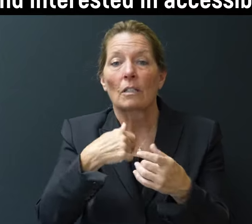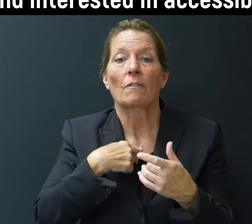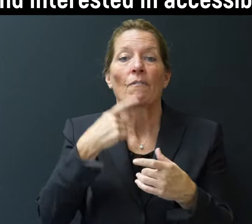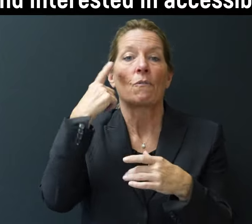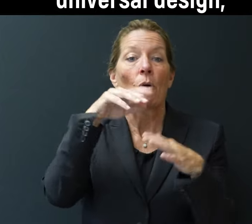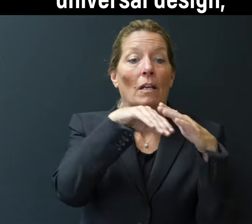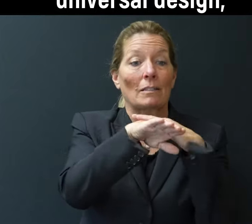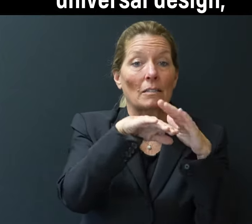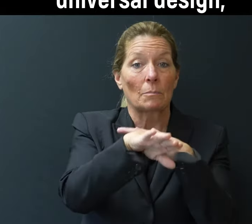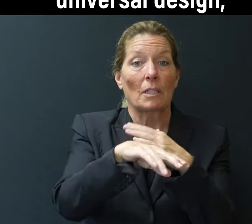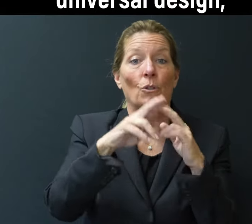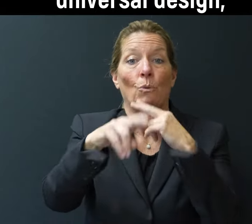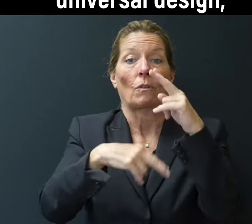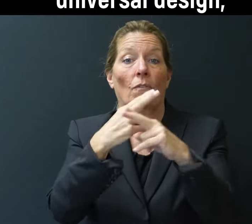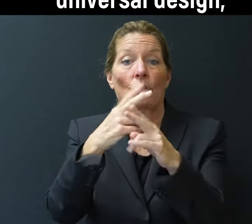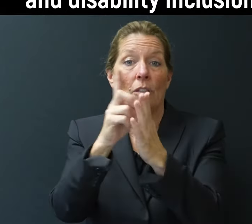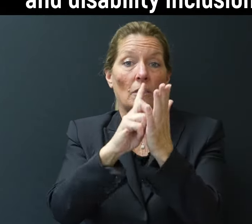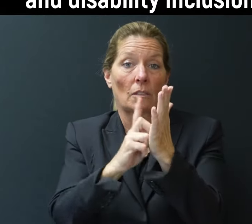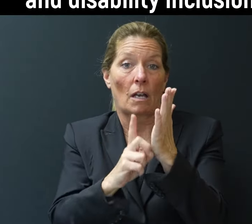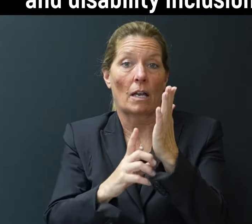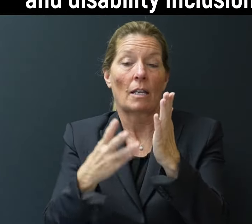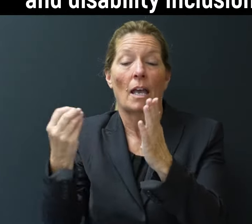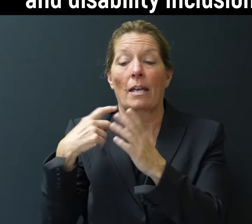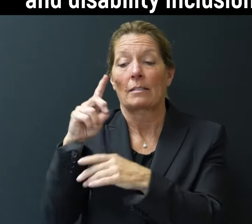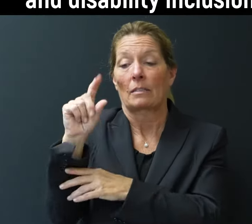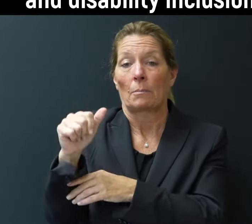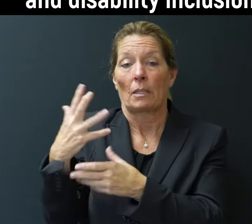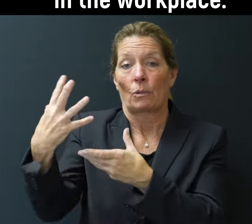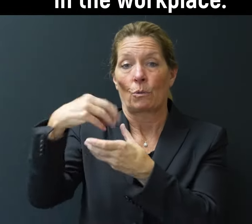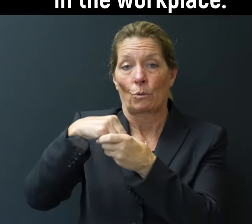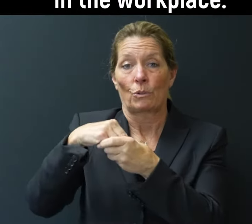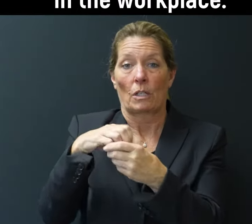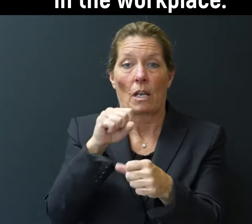universal design, and disability inclusion in the workplace.